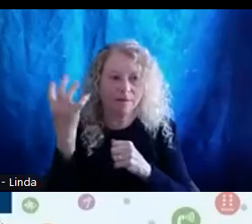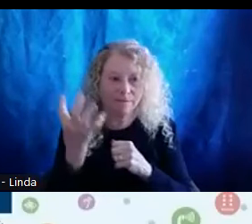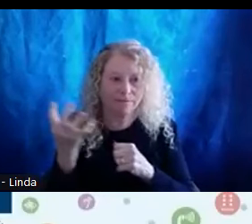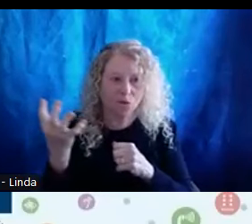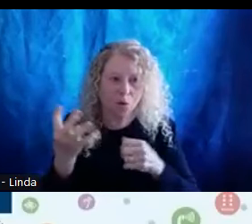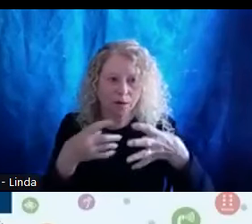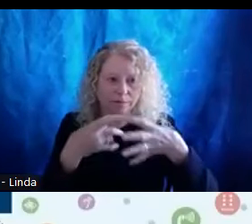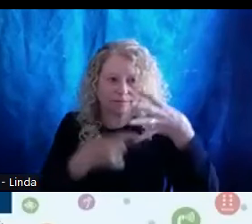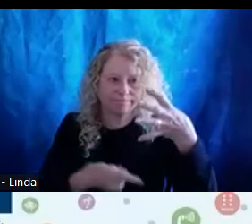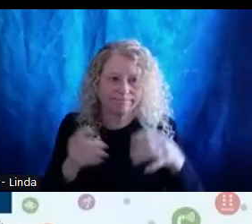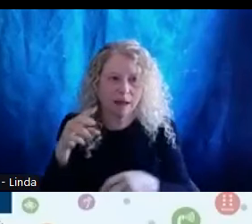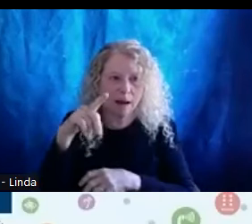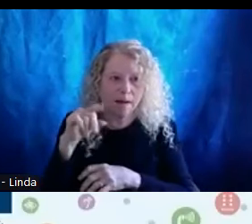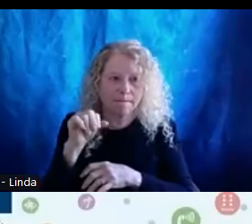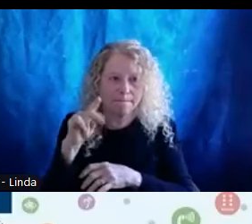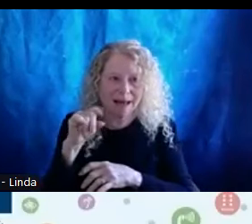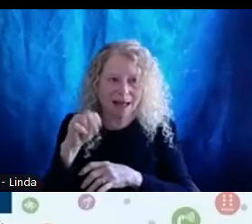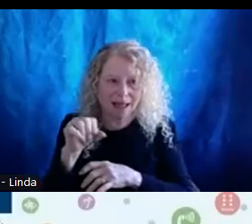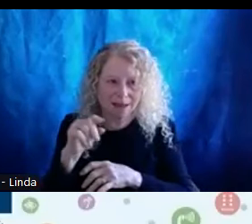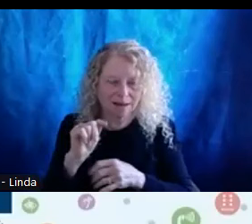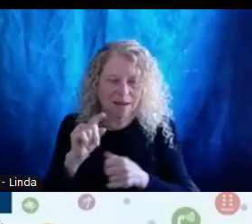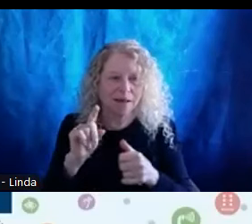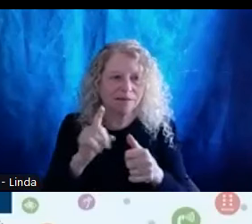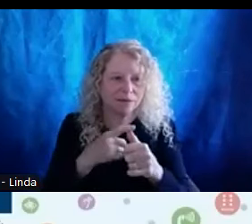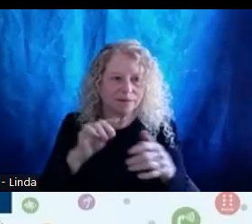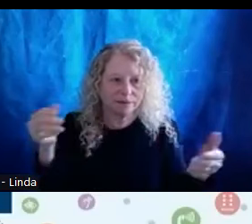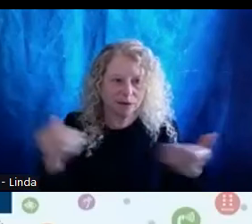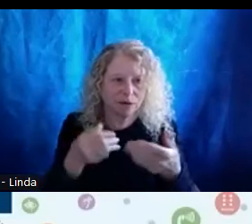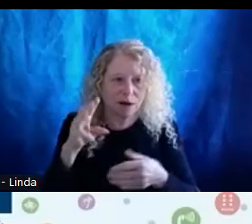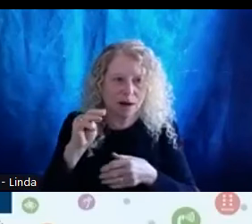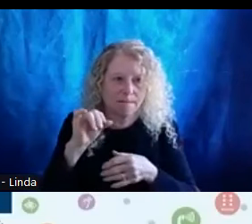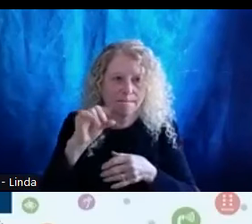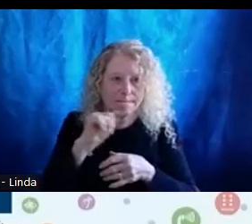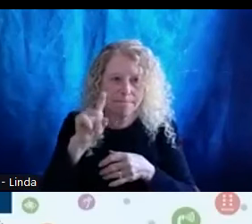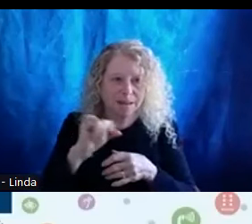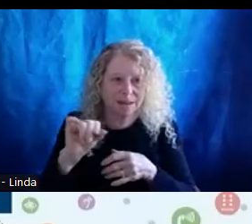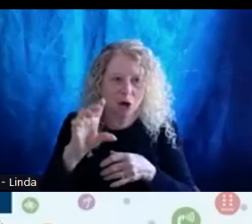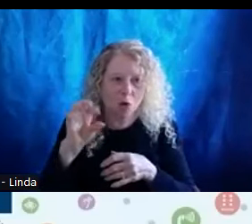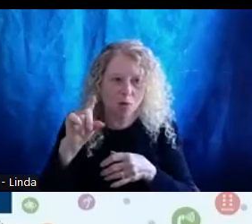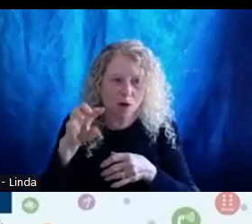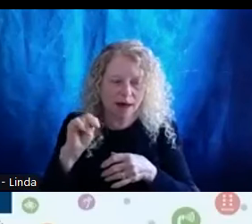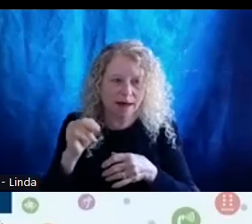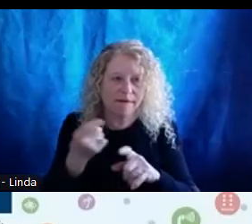And I will start with introduction of Missy O'Bryant. She is from the Office of Equity